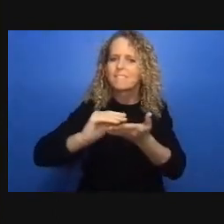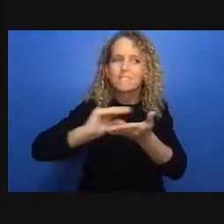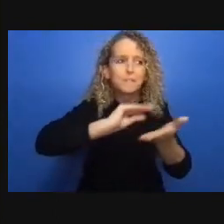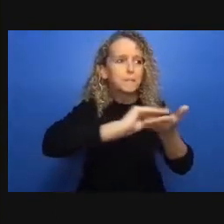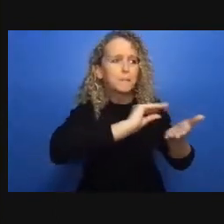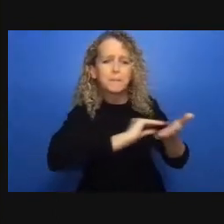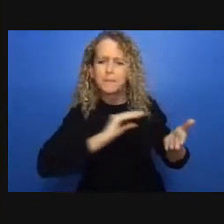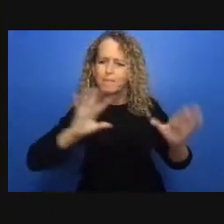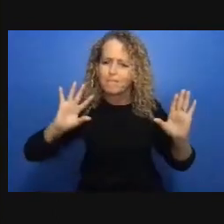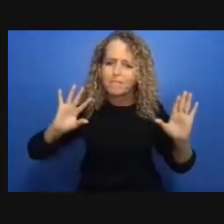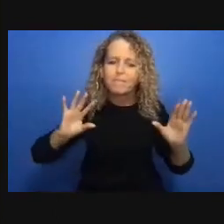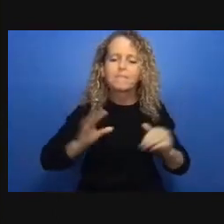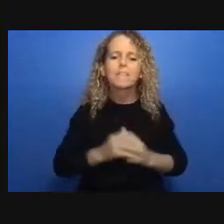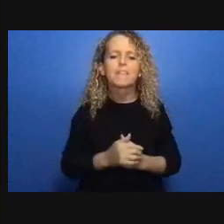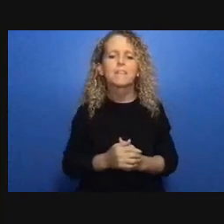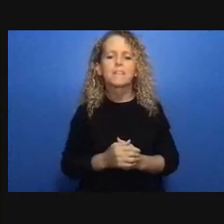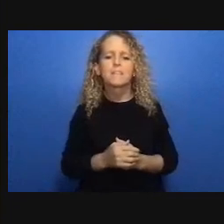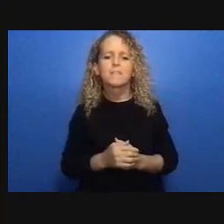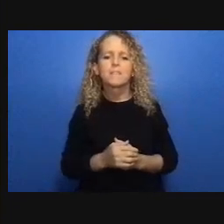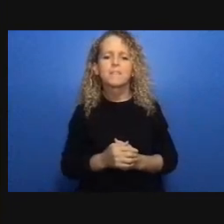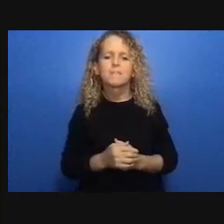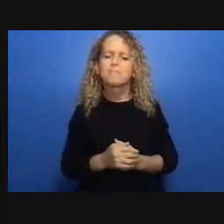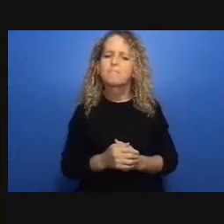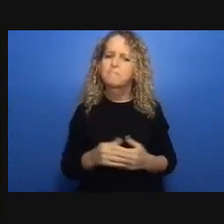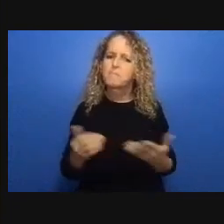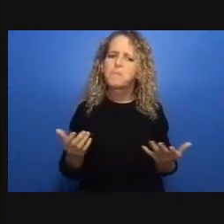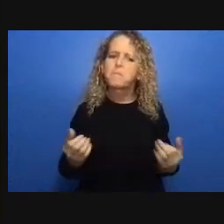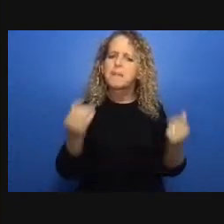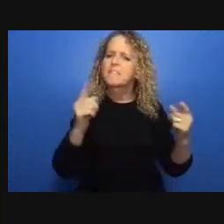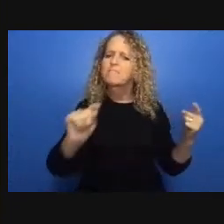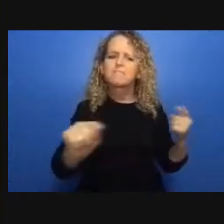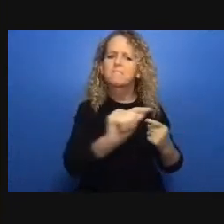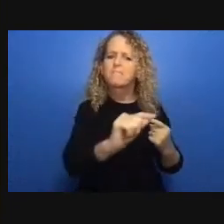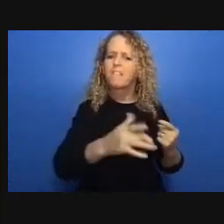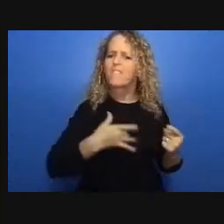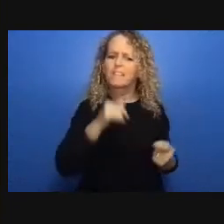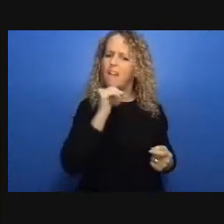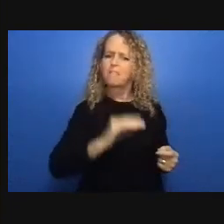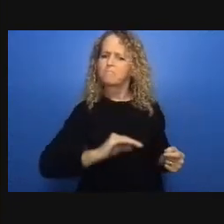you know the letter a and the abcs of social justice but that is the foundation for the whole